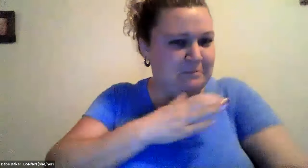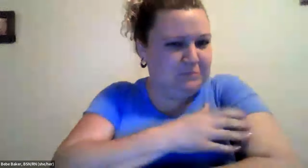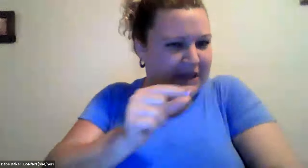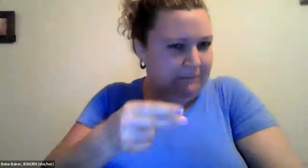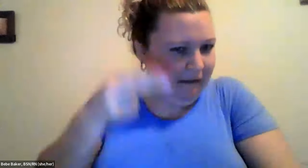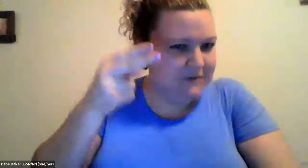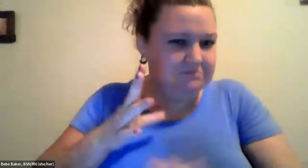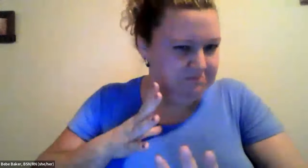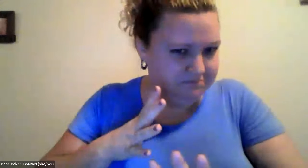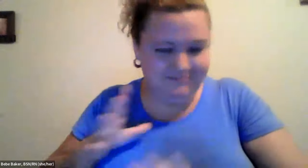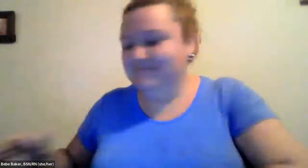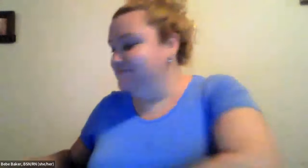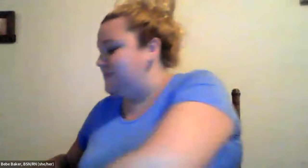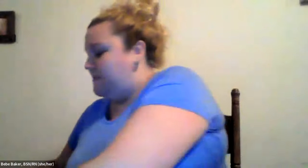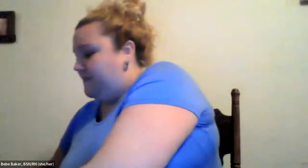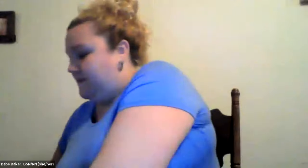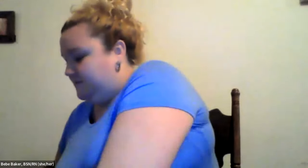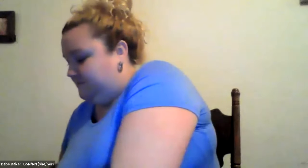Cristine Saunders: So i'm a little bit nervous, so my blood pressure is a little bit high.